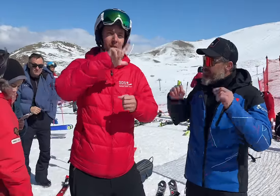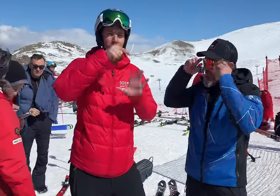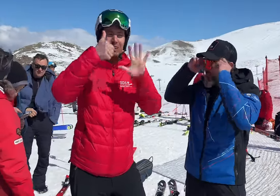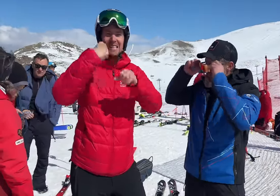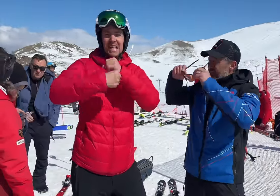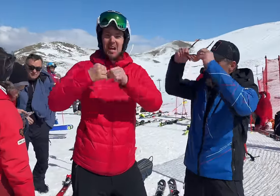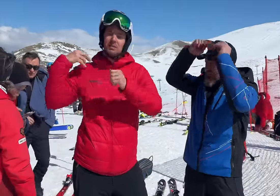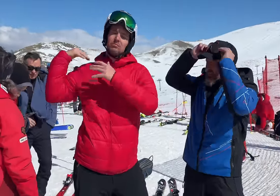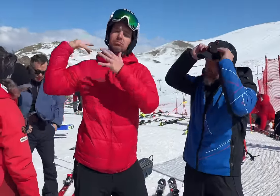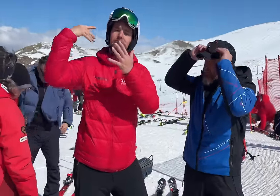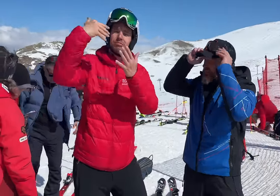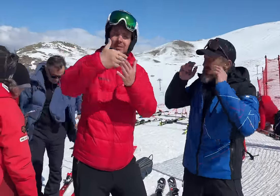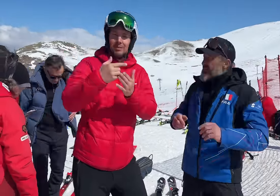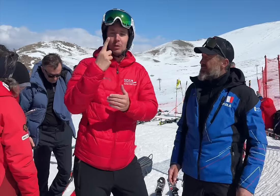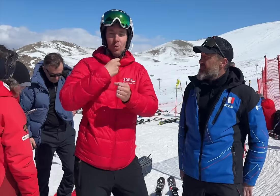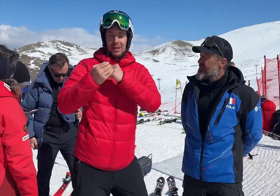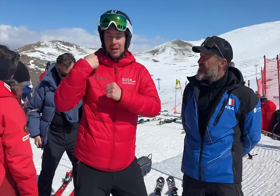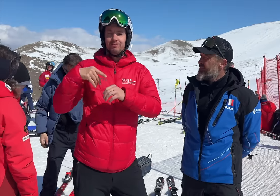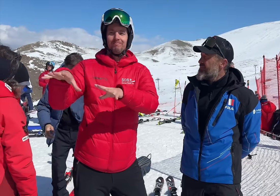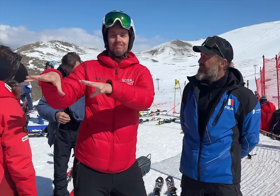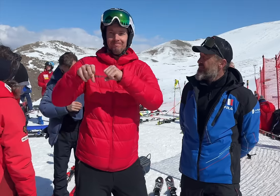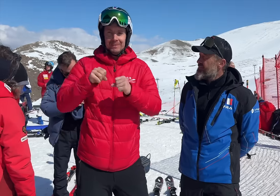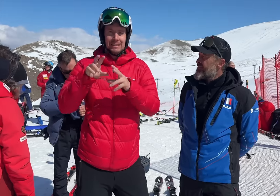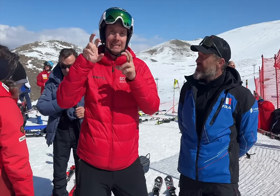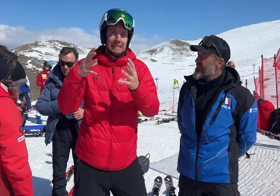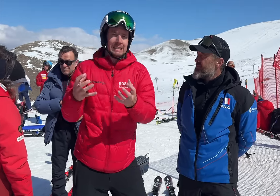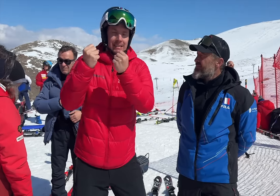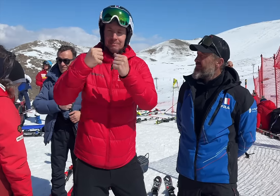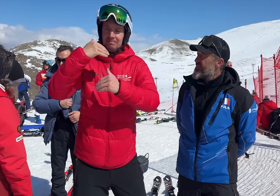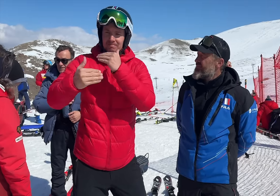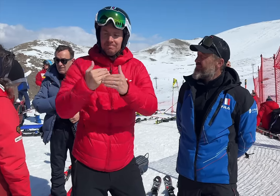that has been around for 26 years. We had plans to revamp this